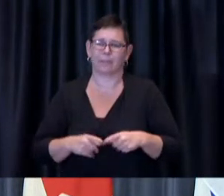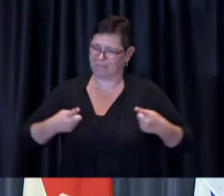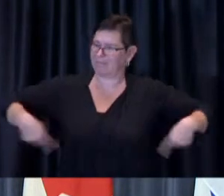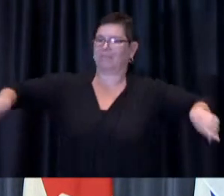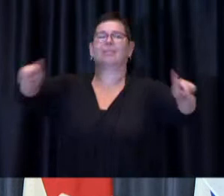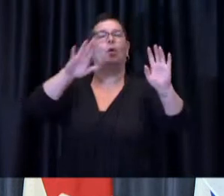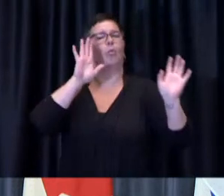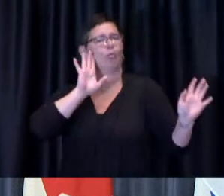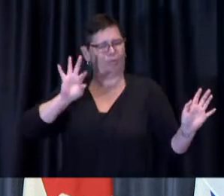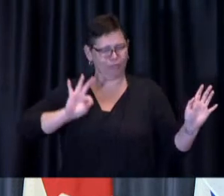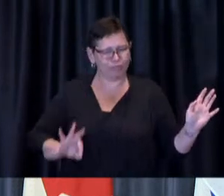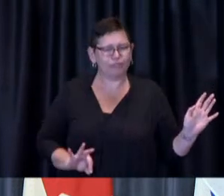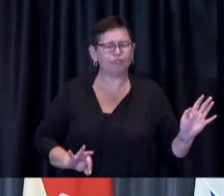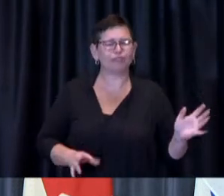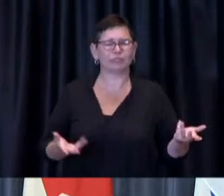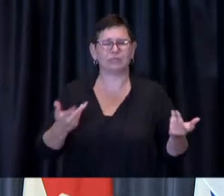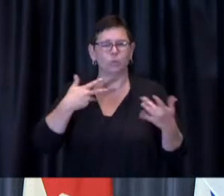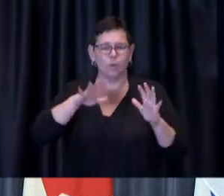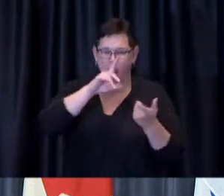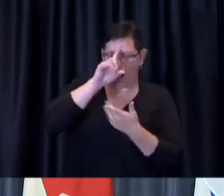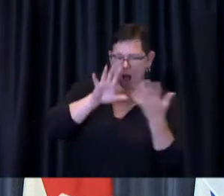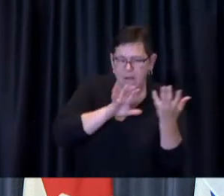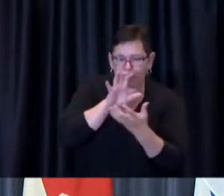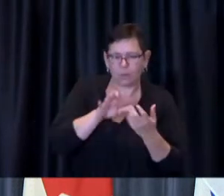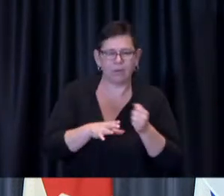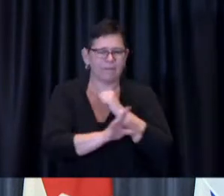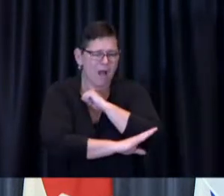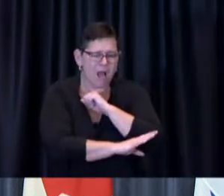situation say come the fall when many more people are going to be going back to school and back to